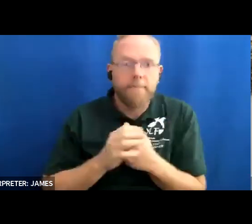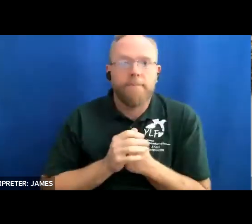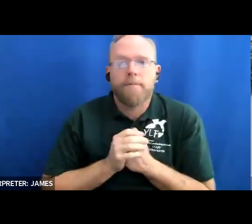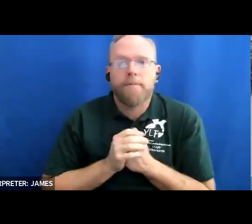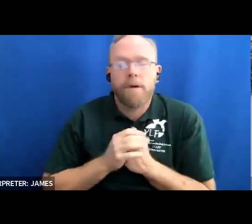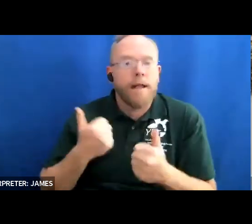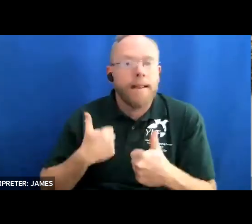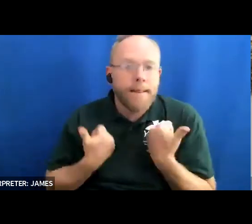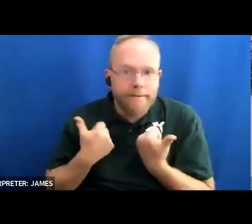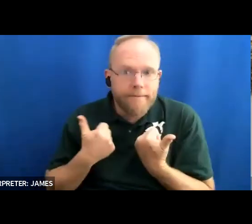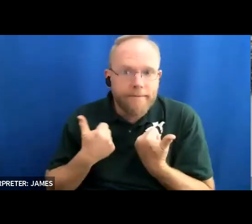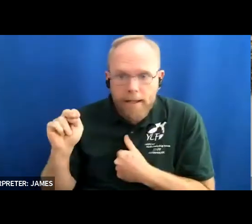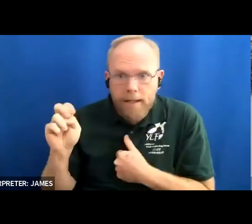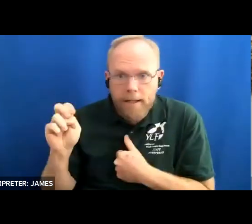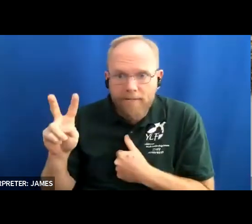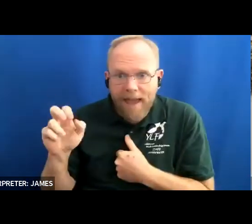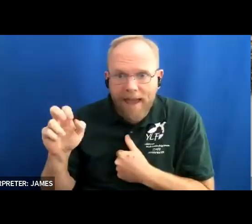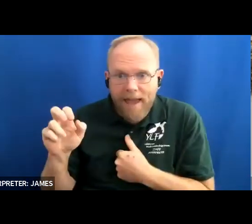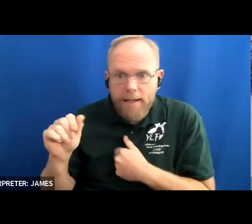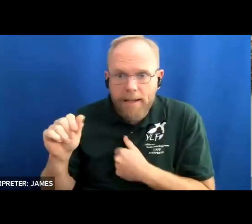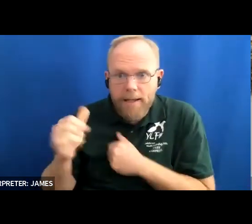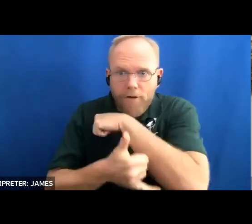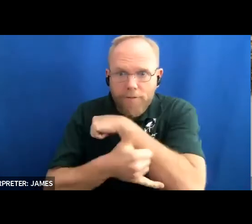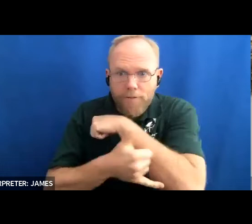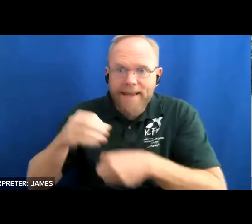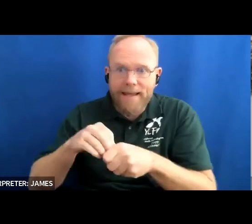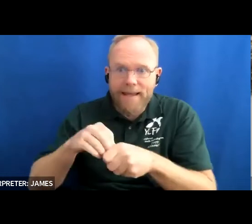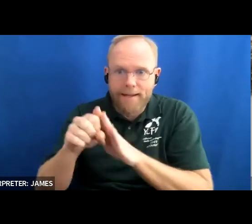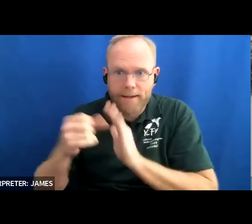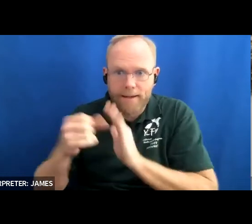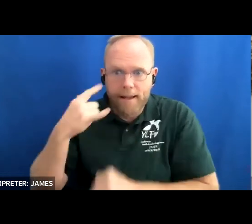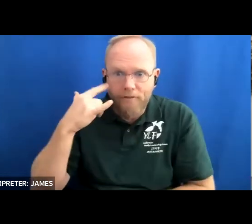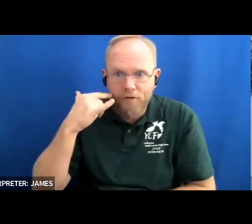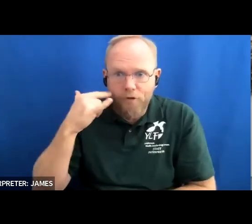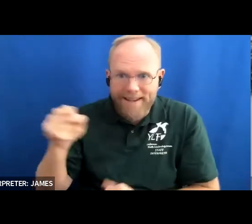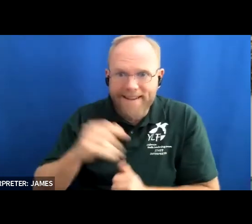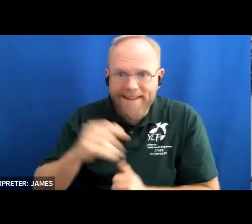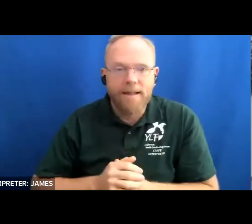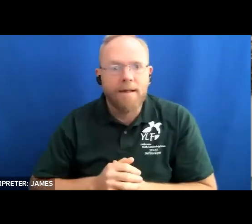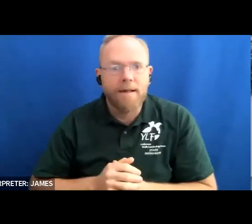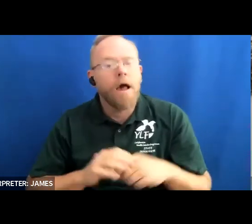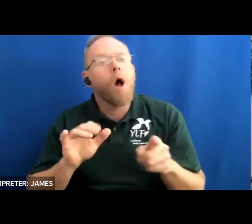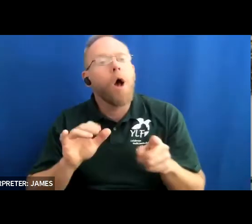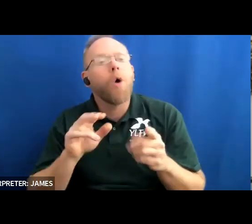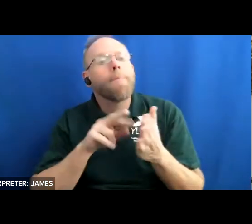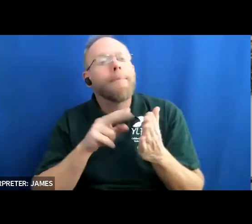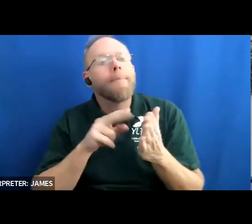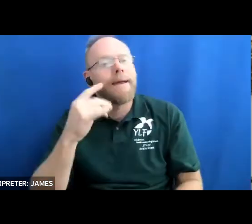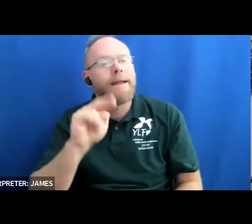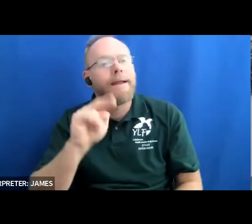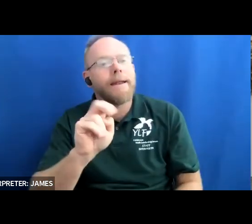county in california nevada oh okay oh nevada county okay thank you awesome